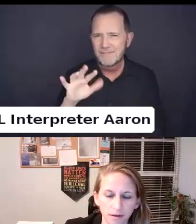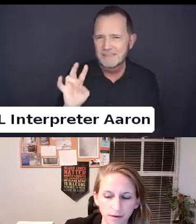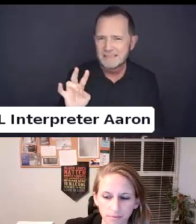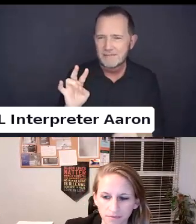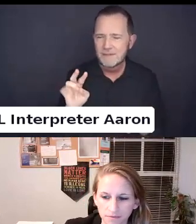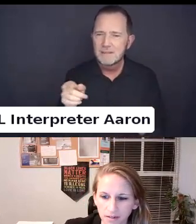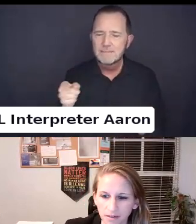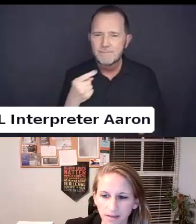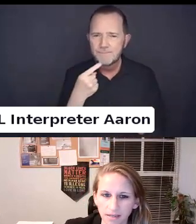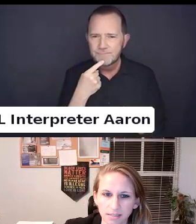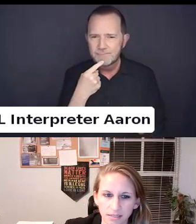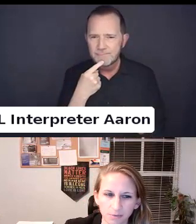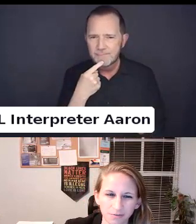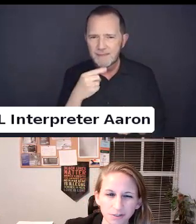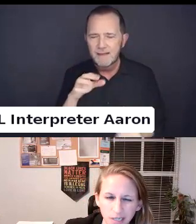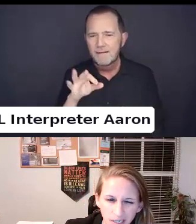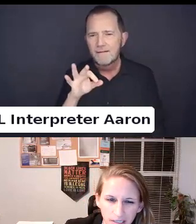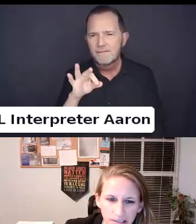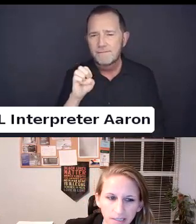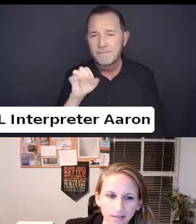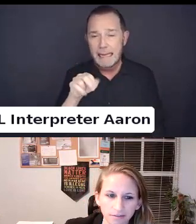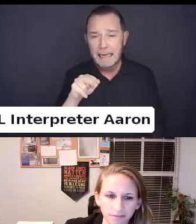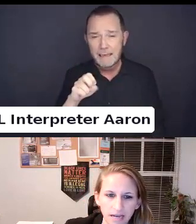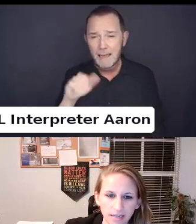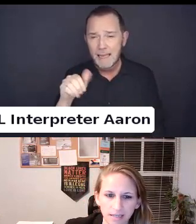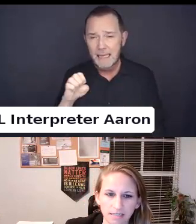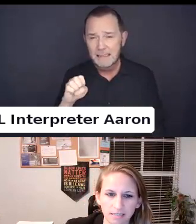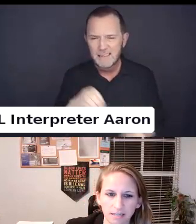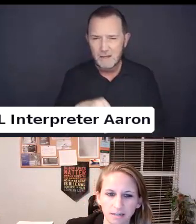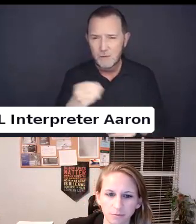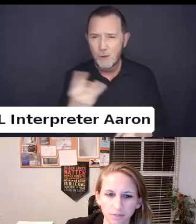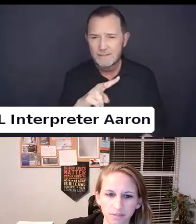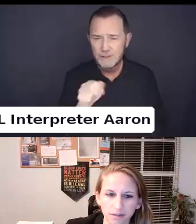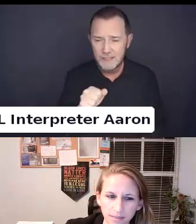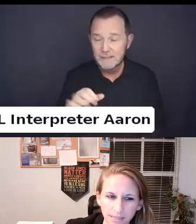been the case in West Virginia. The flat case was content.